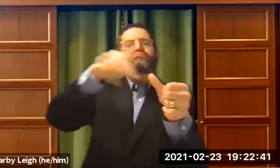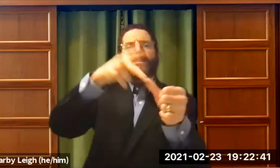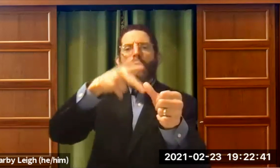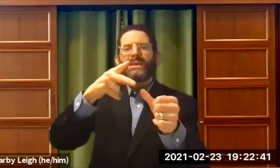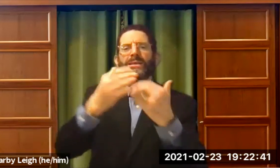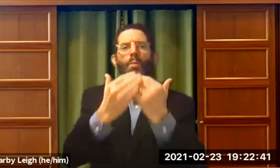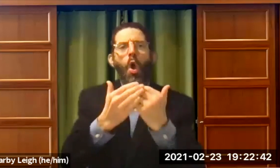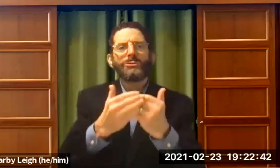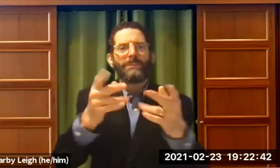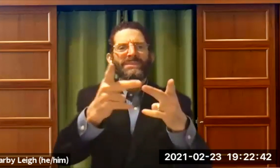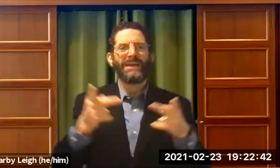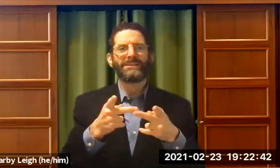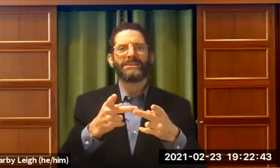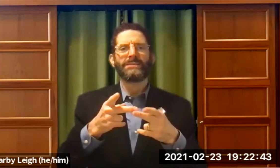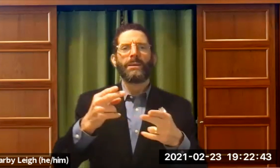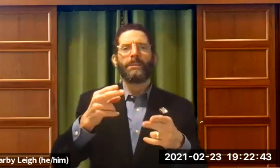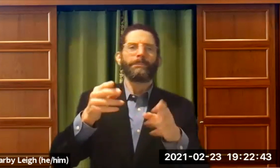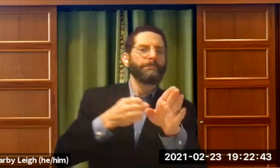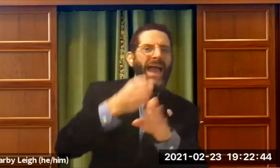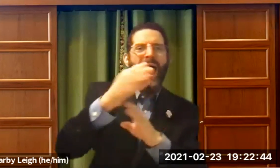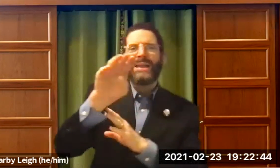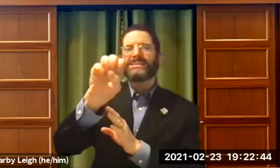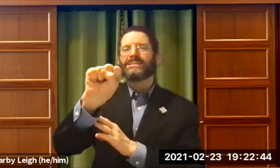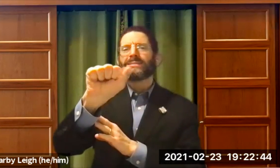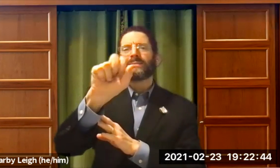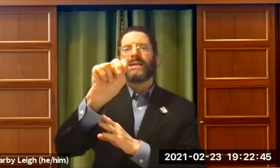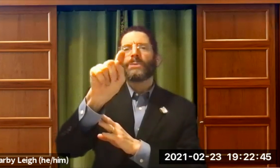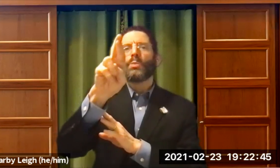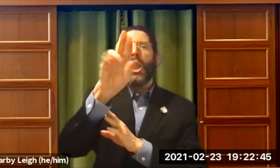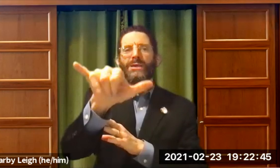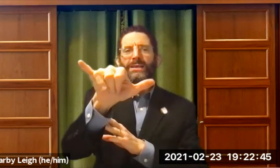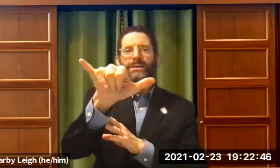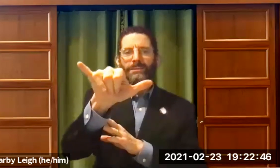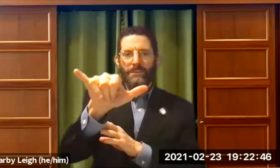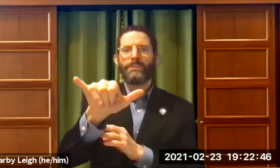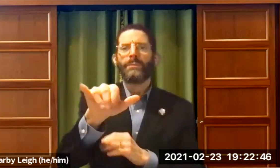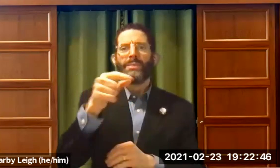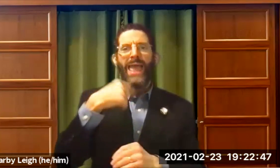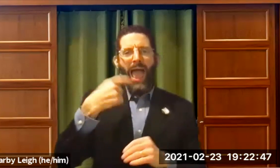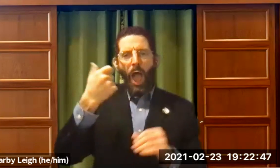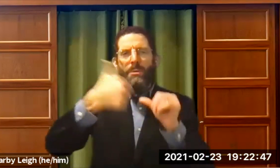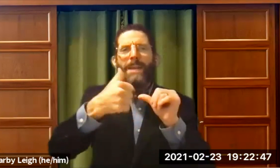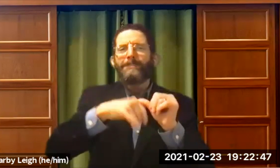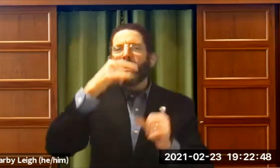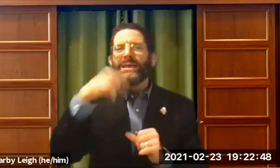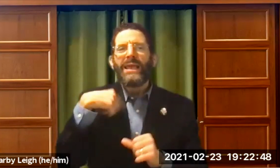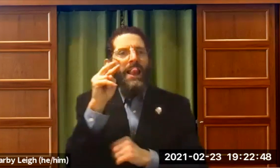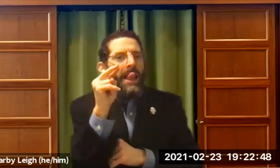would go into another -- that was like the primary praying place. That was the main sanctuary.